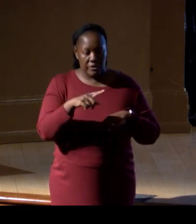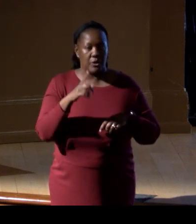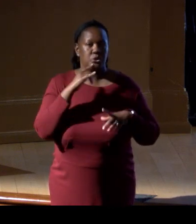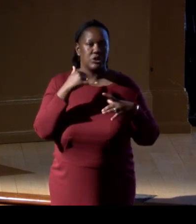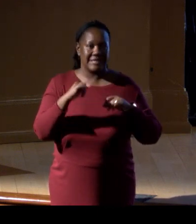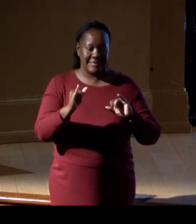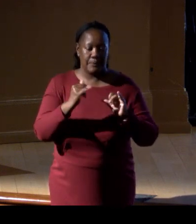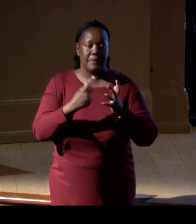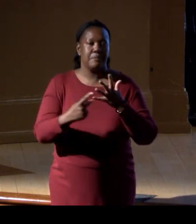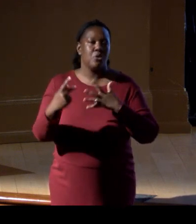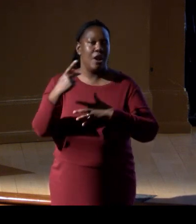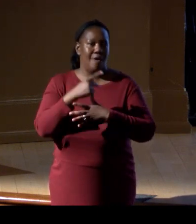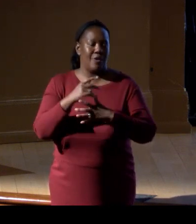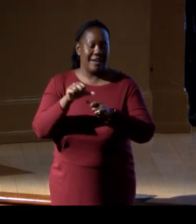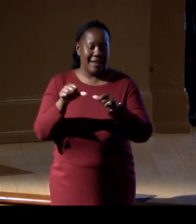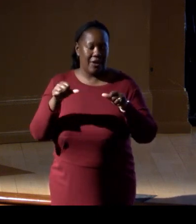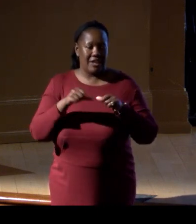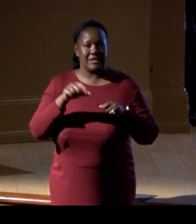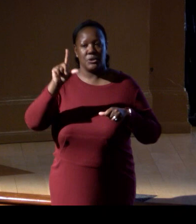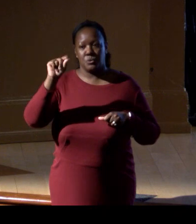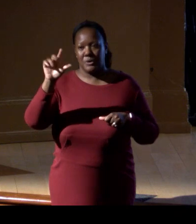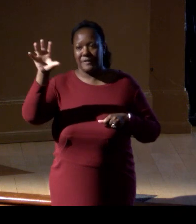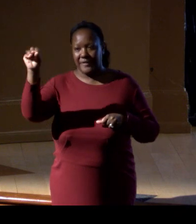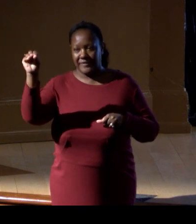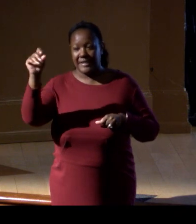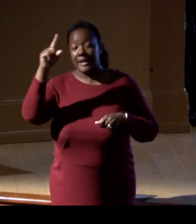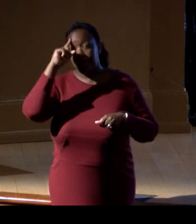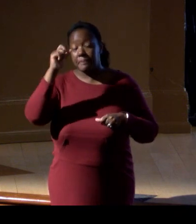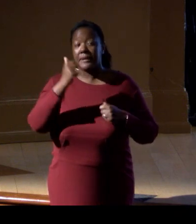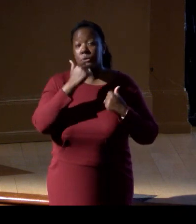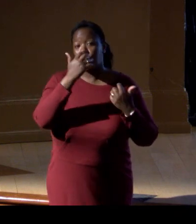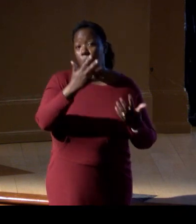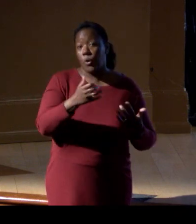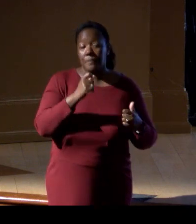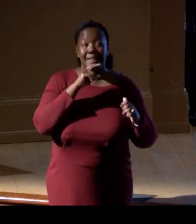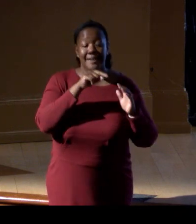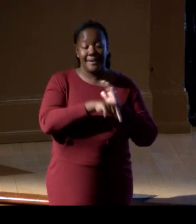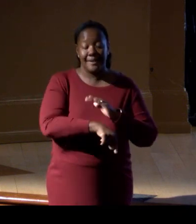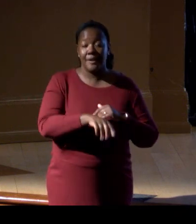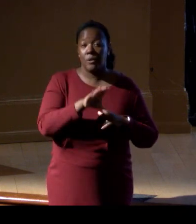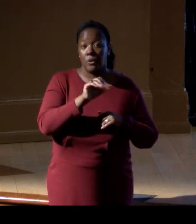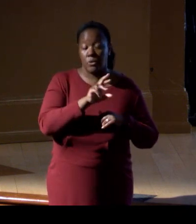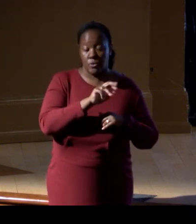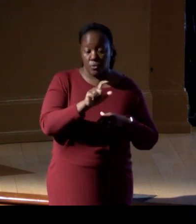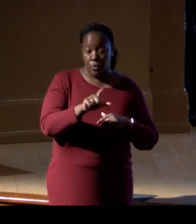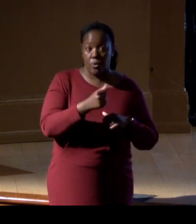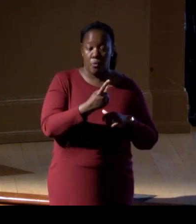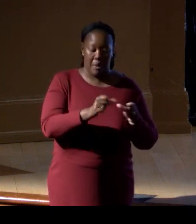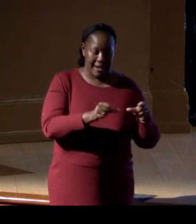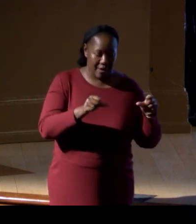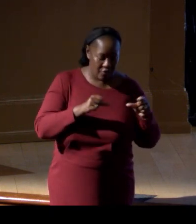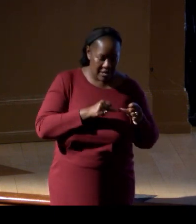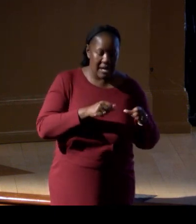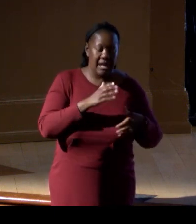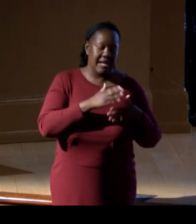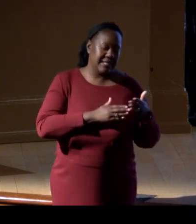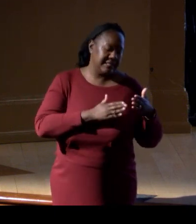'Cause even though warming can kill the corals in one area and can make some species of fish, or crabs,